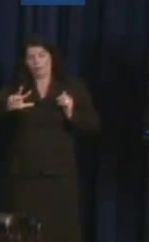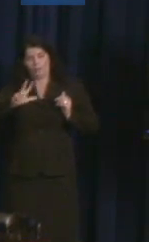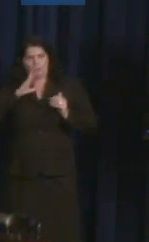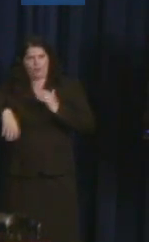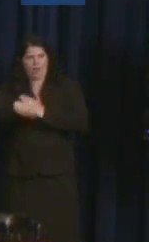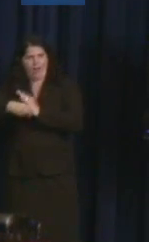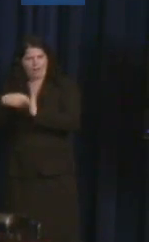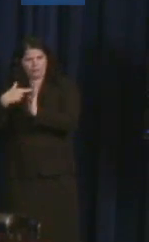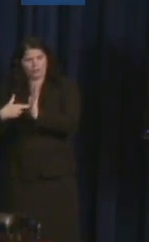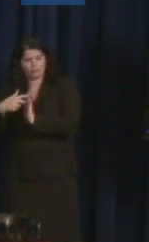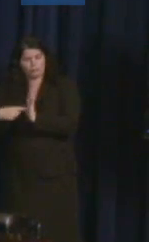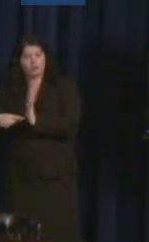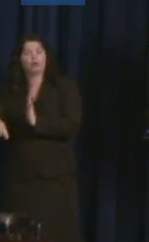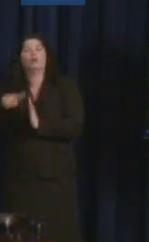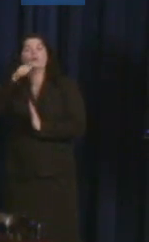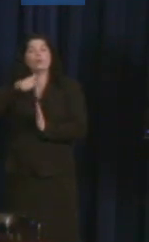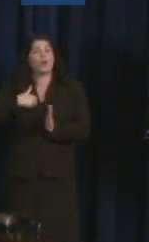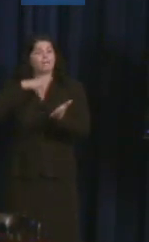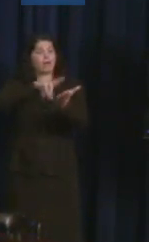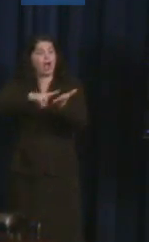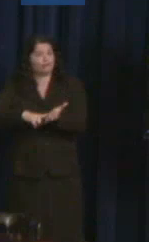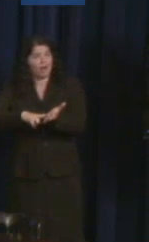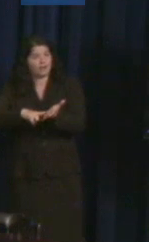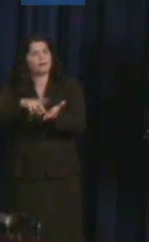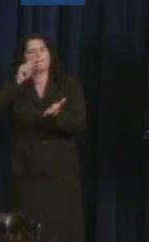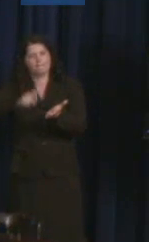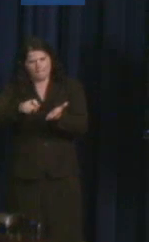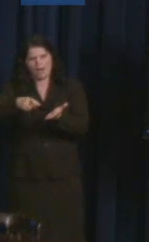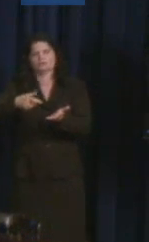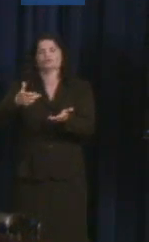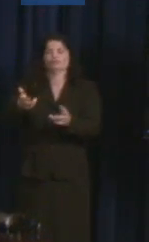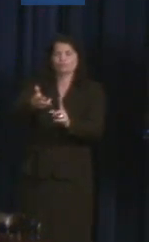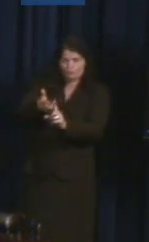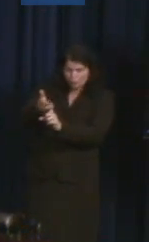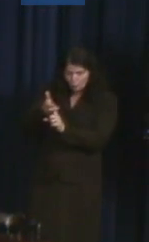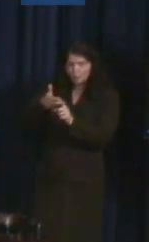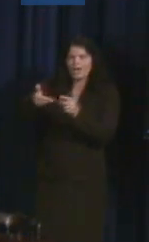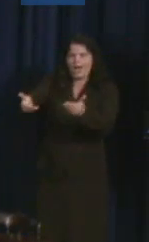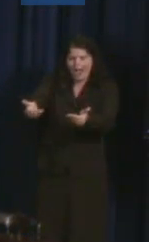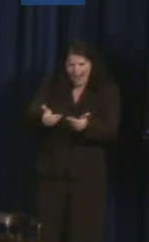to take affirmative steps to recruit, hire, promote, and retain workers with disabilities.